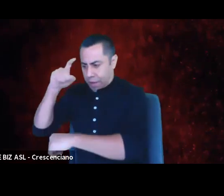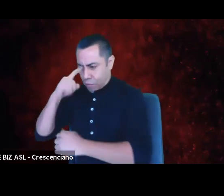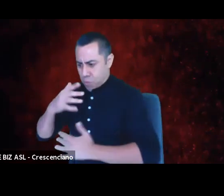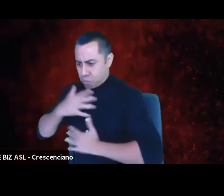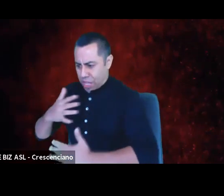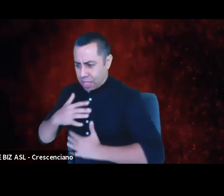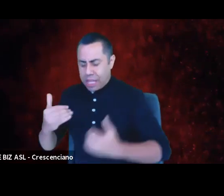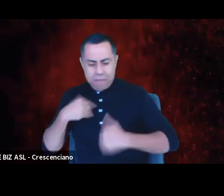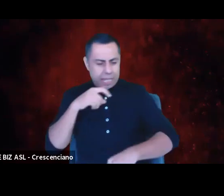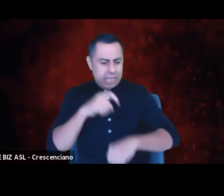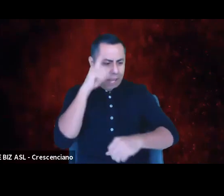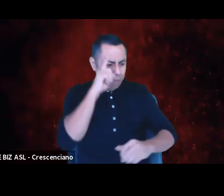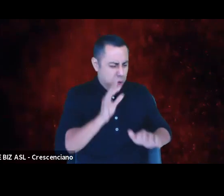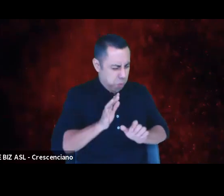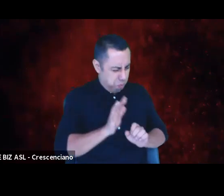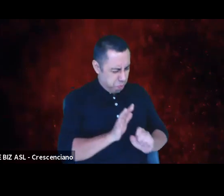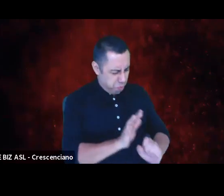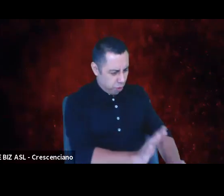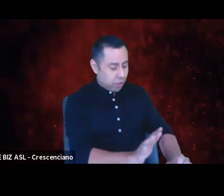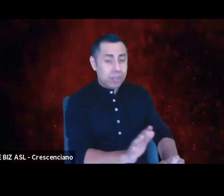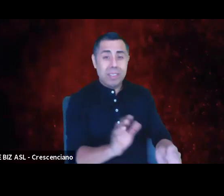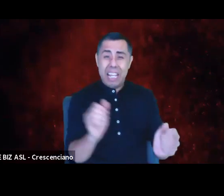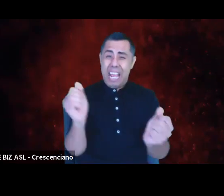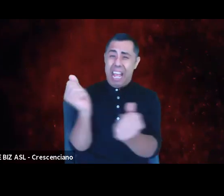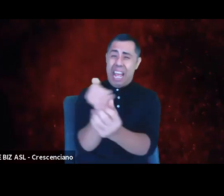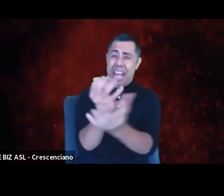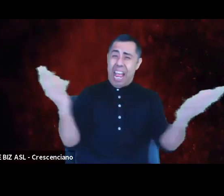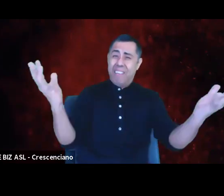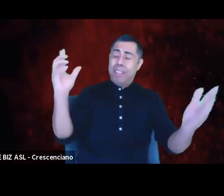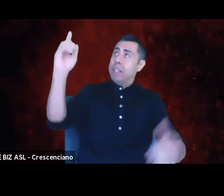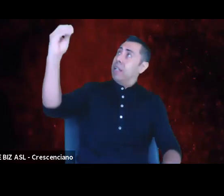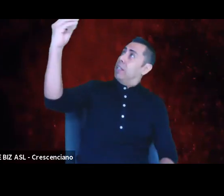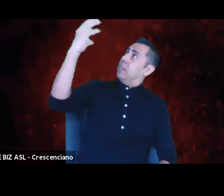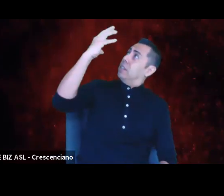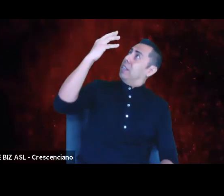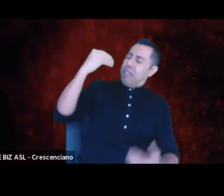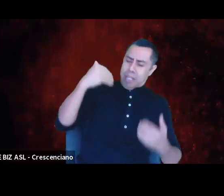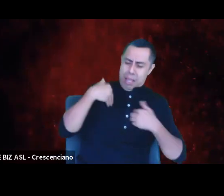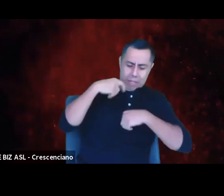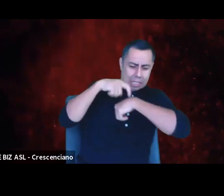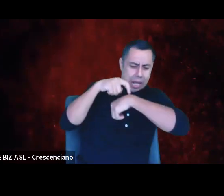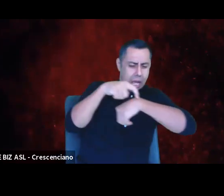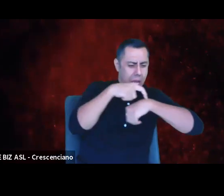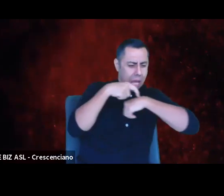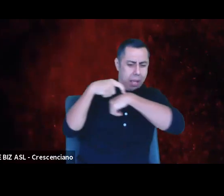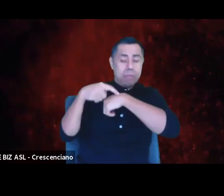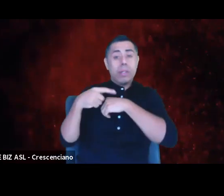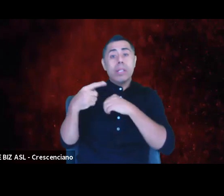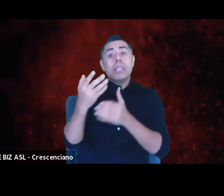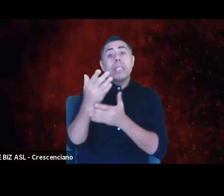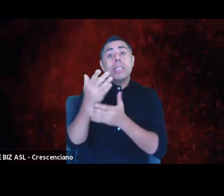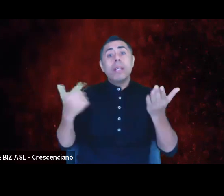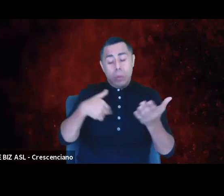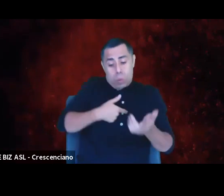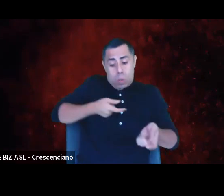There is a time for everything under the sun. Some of these times are a product of our force, but some of these times are natural.